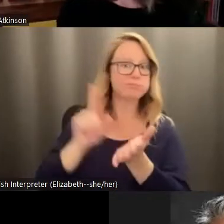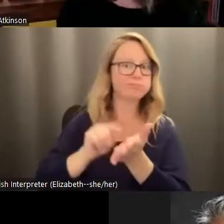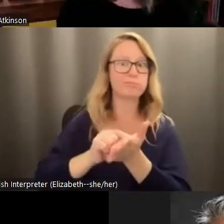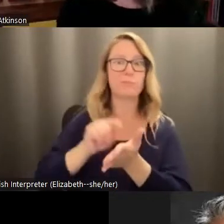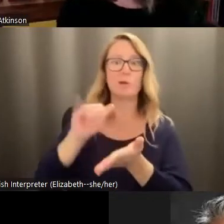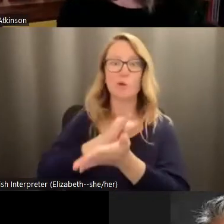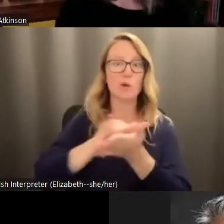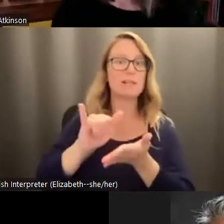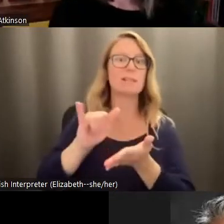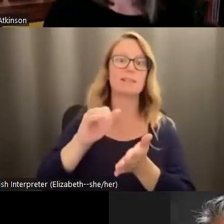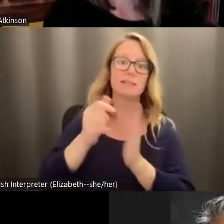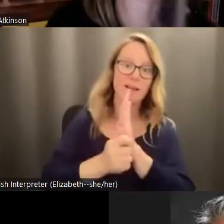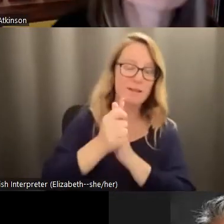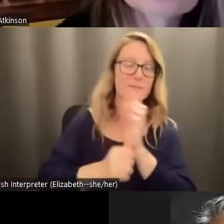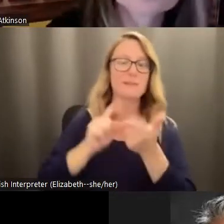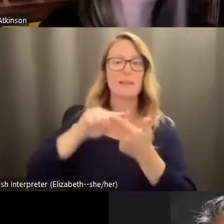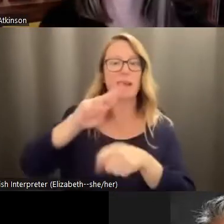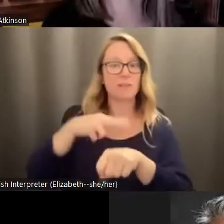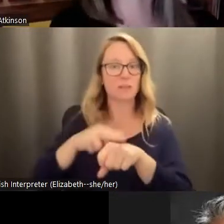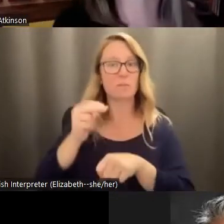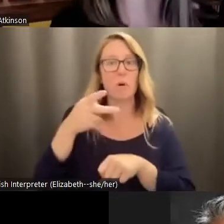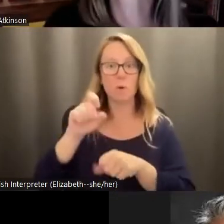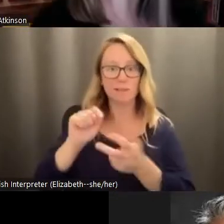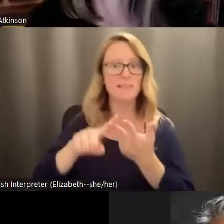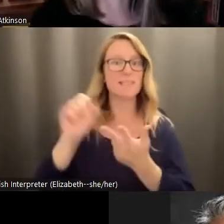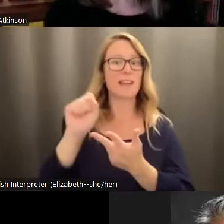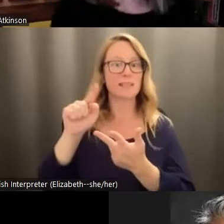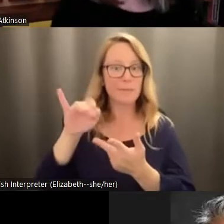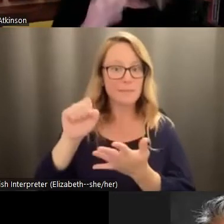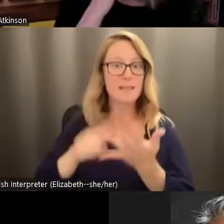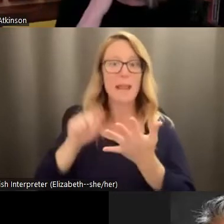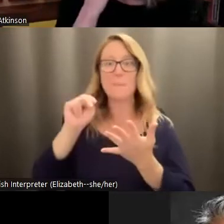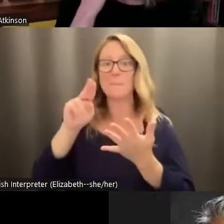National Geographic, Seattle Times, NBC News, and many other